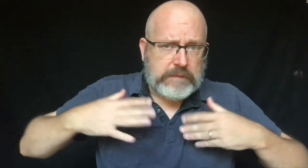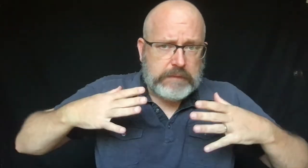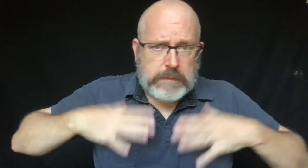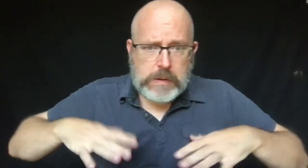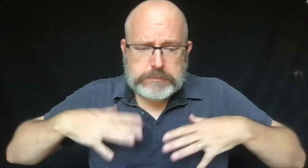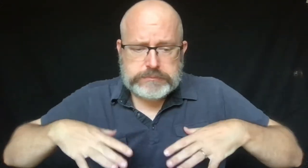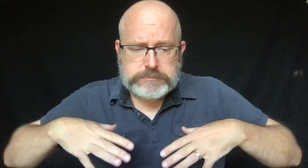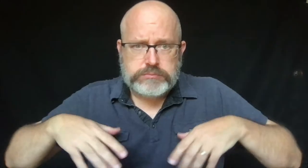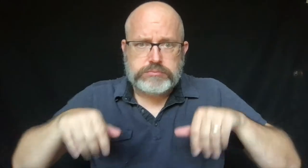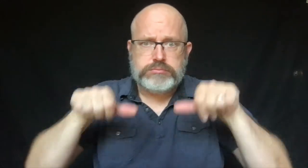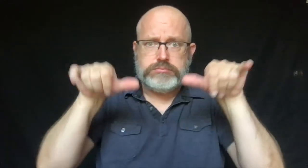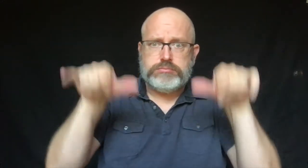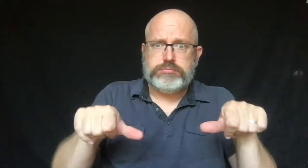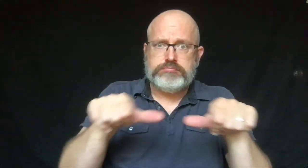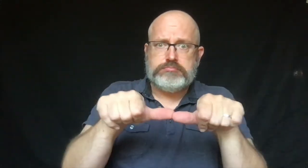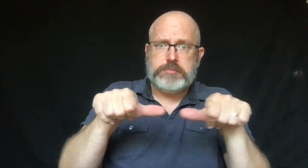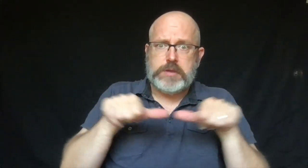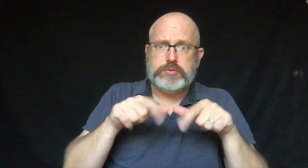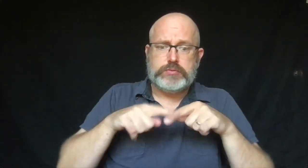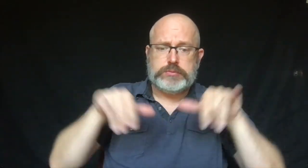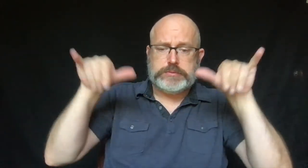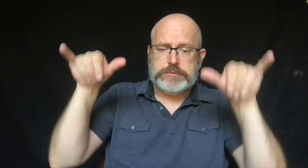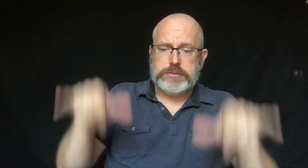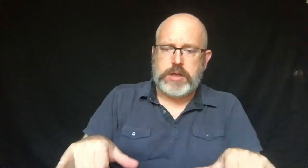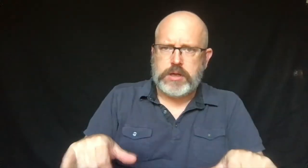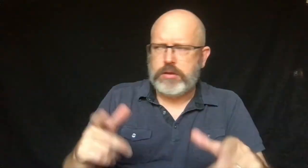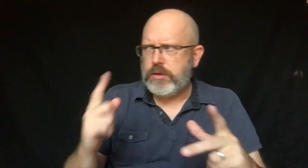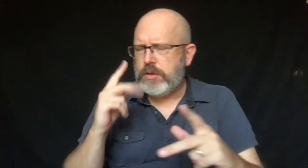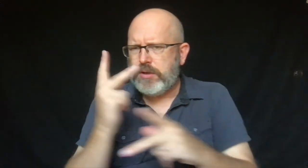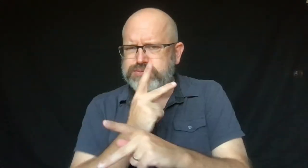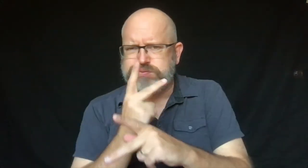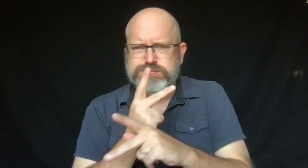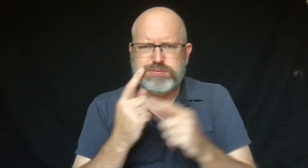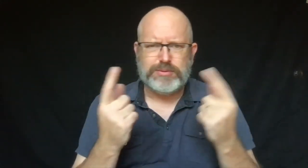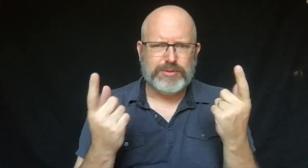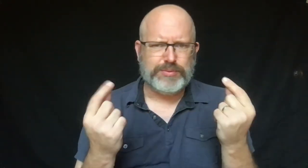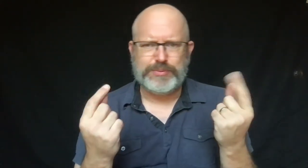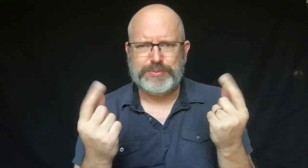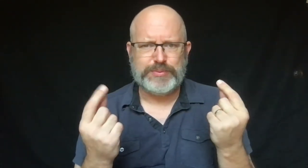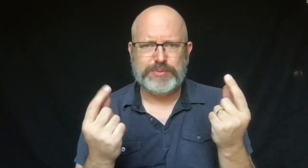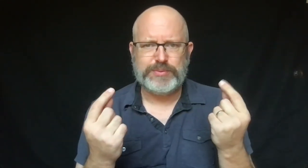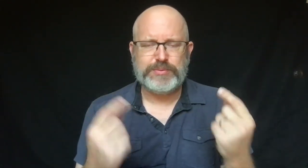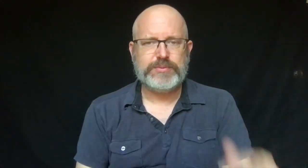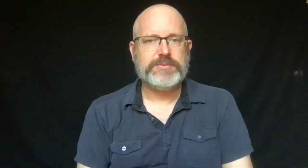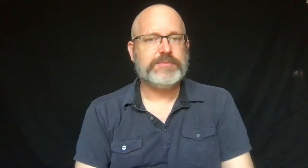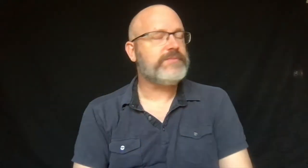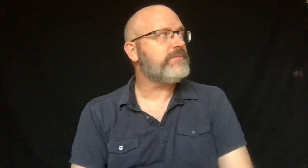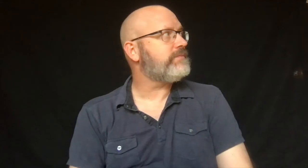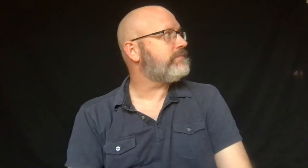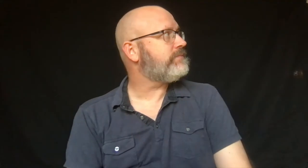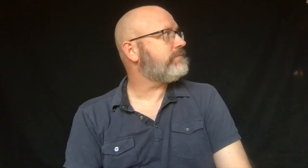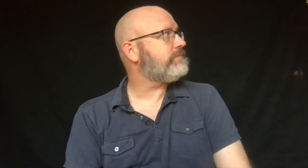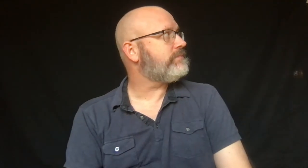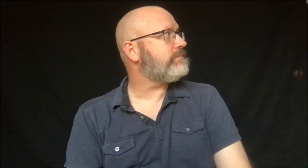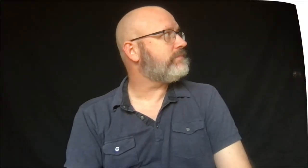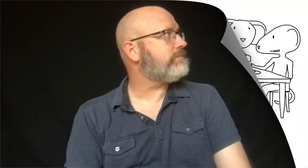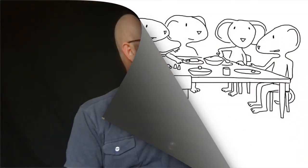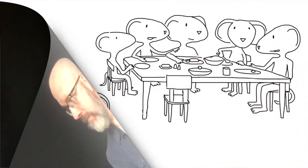They made sure they had clothes and a place to stay while they figured out what they would do.